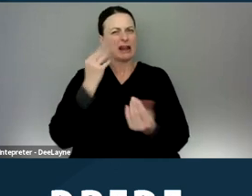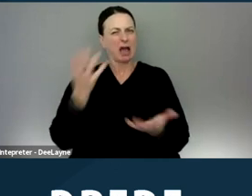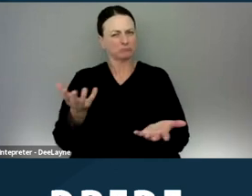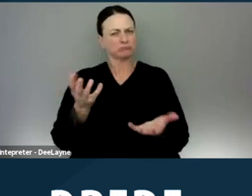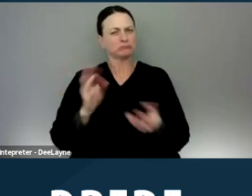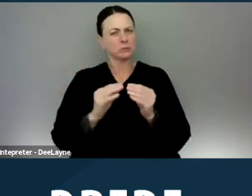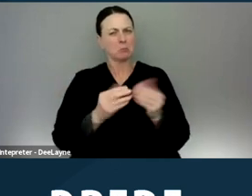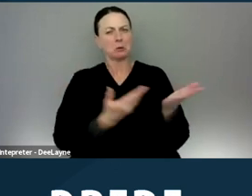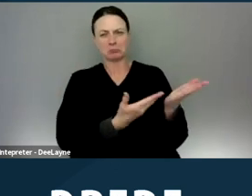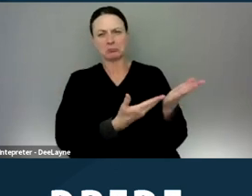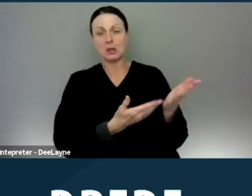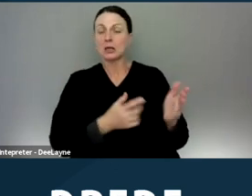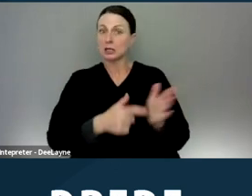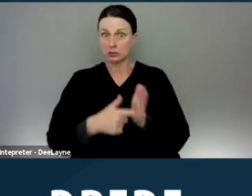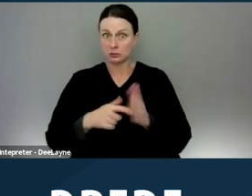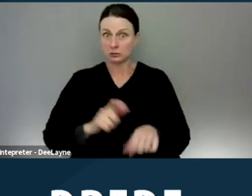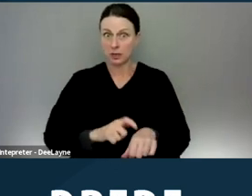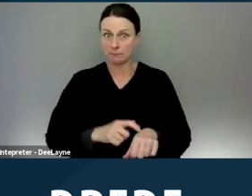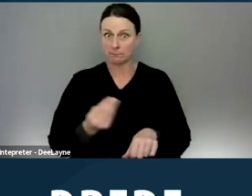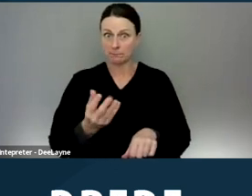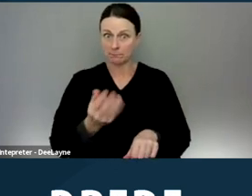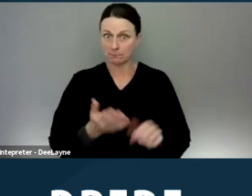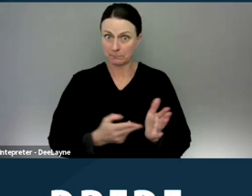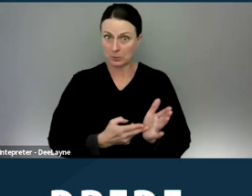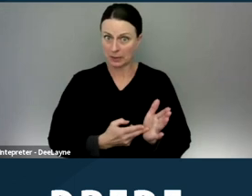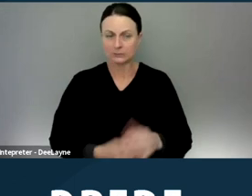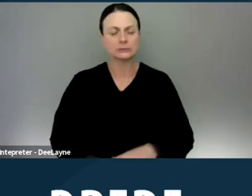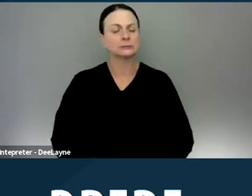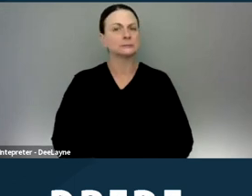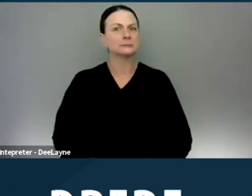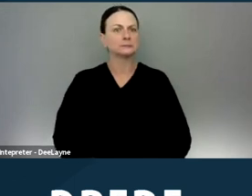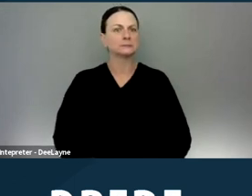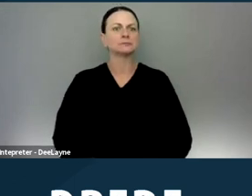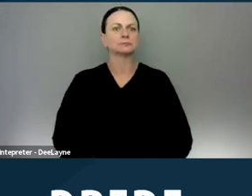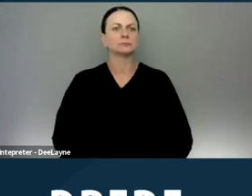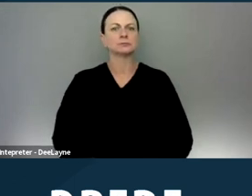And so it took a while to be honest, to get the information from the Civil Rights Department.